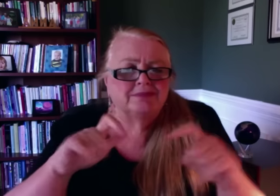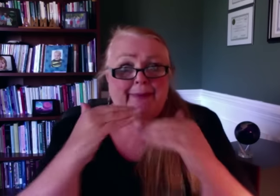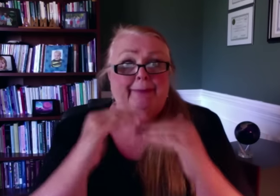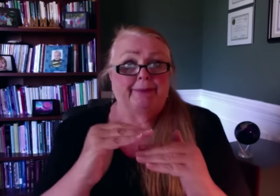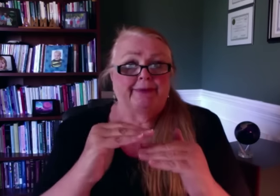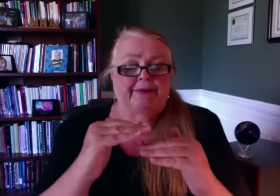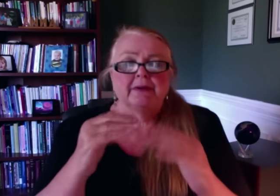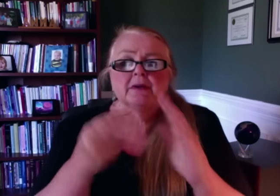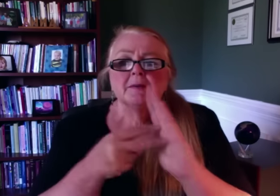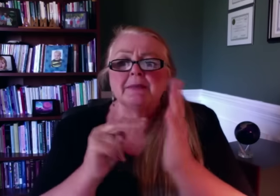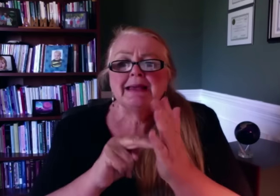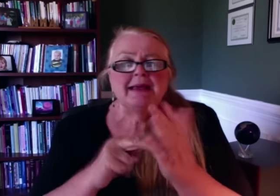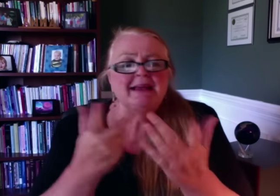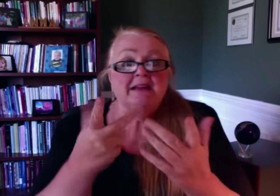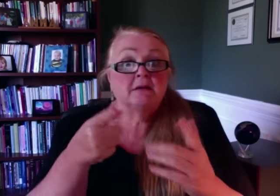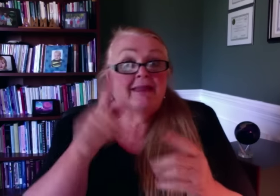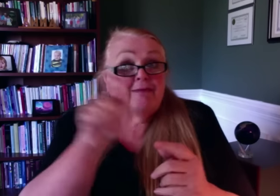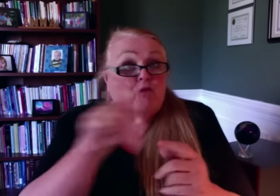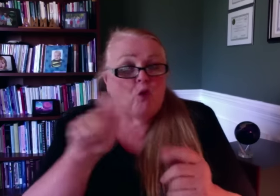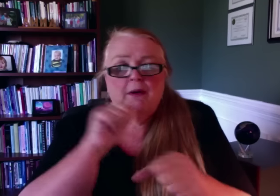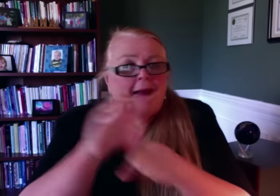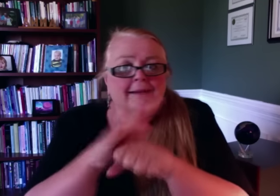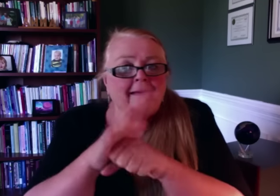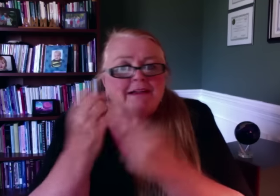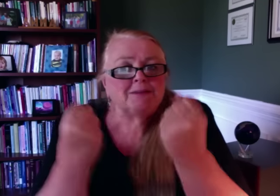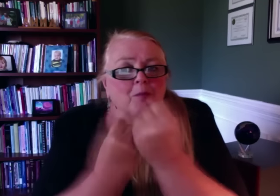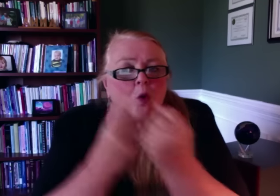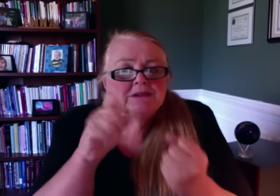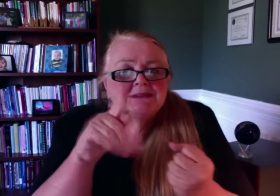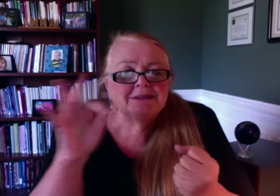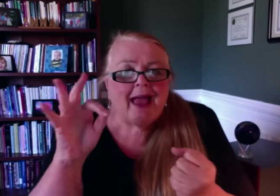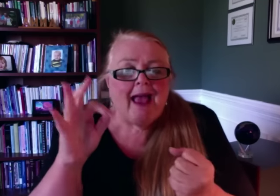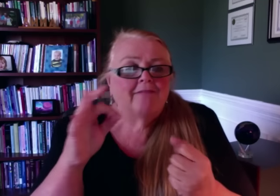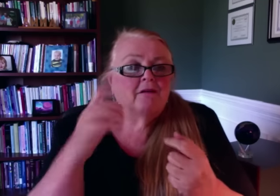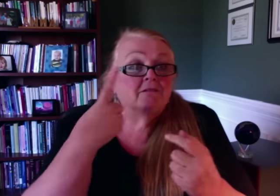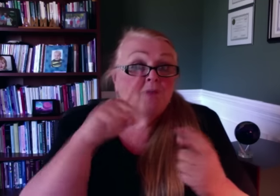These positions have been limited, and there has been a lack of support staff to meet